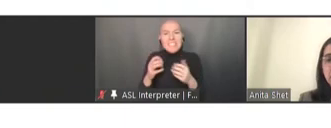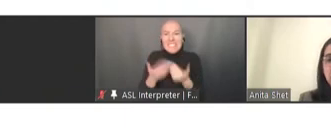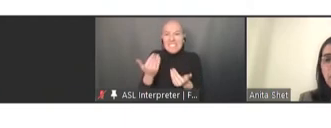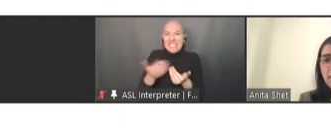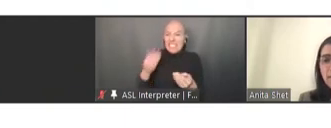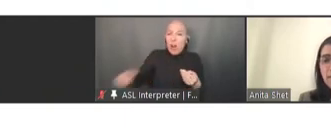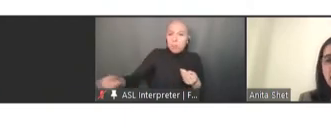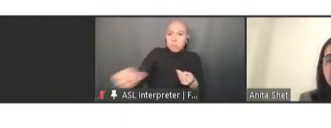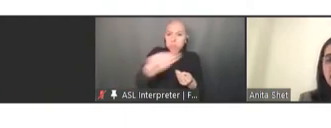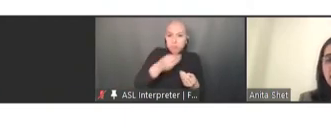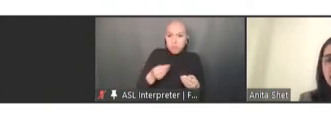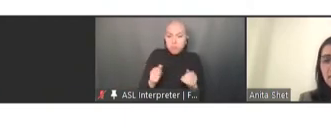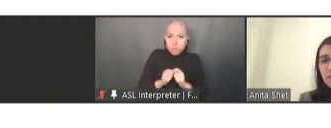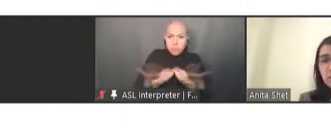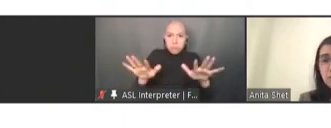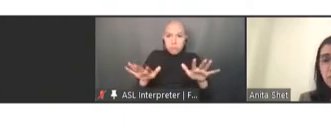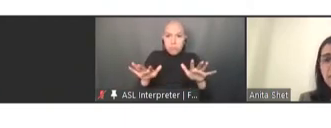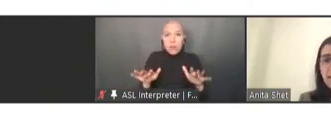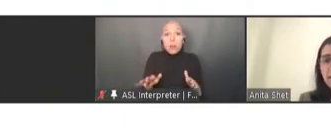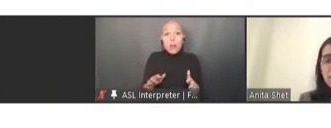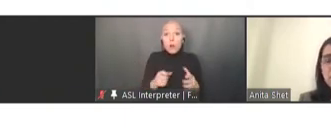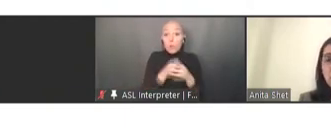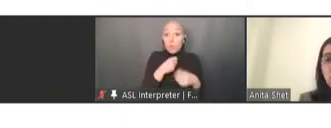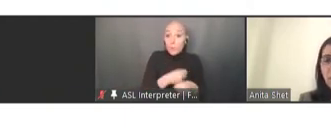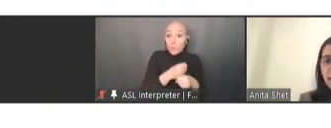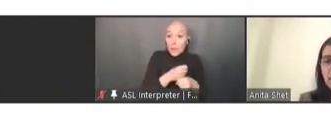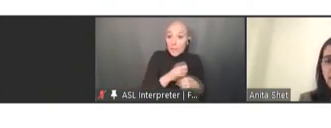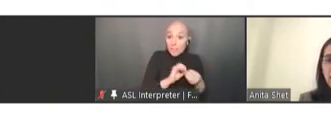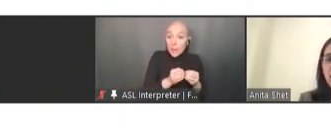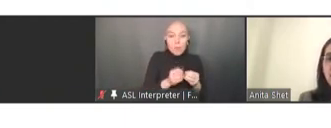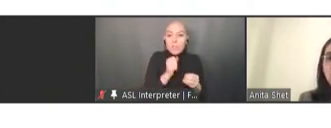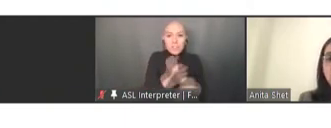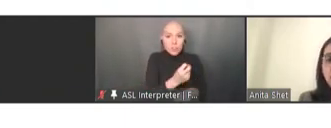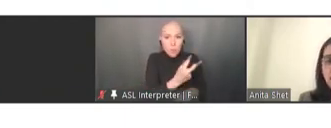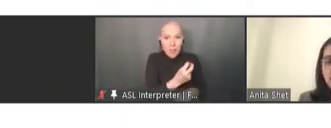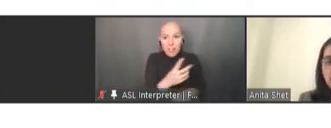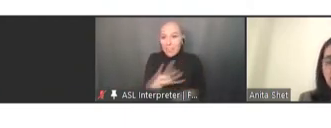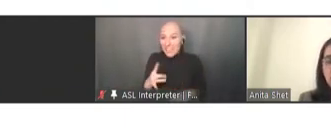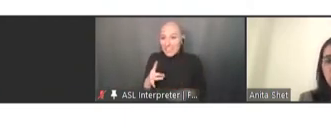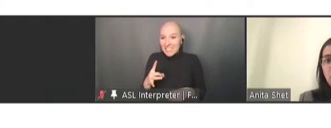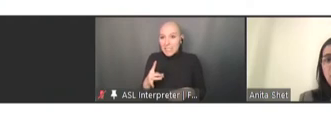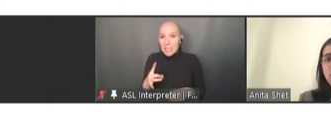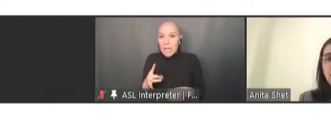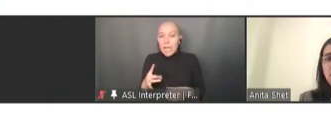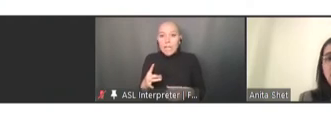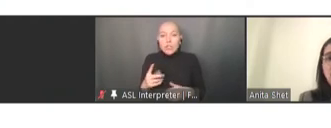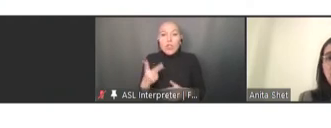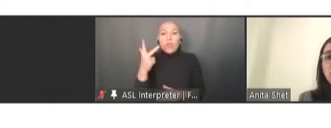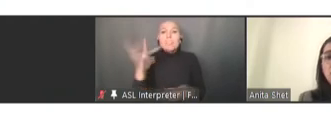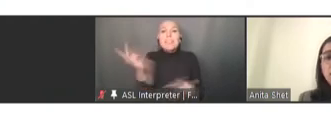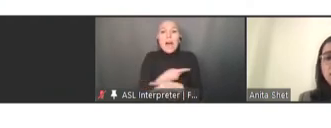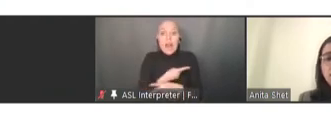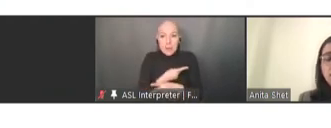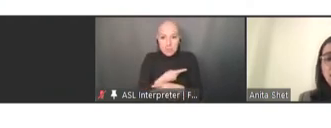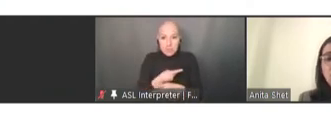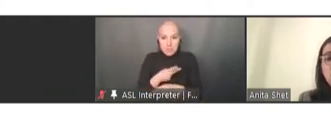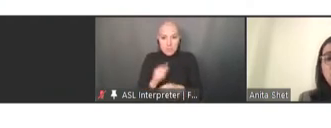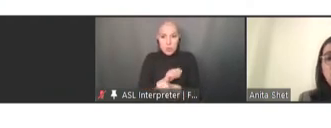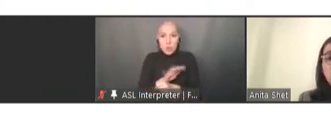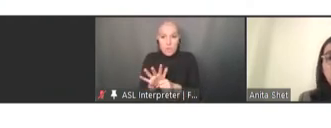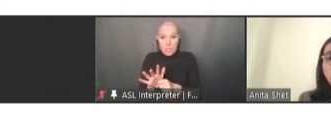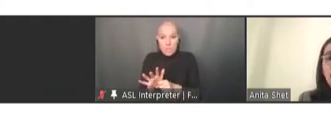12 and 18 -- it's almost three times more than COVID-19 as we know it. And the reasons for having